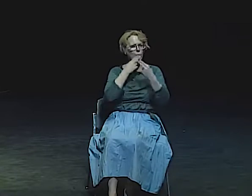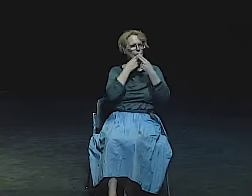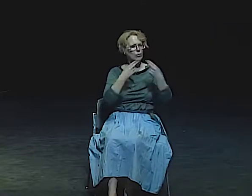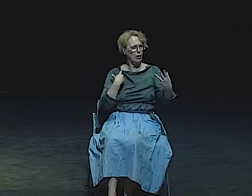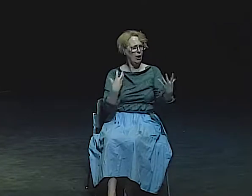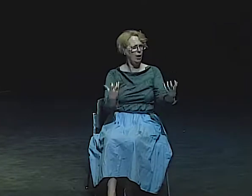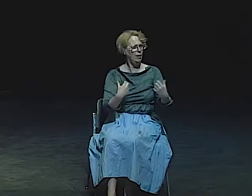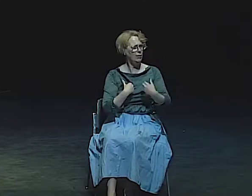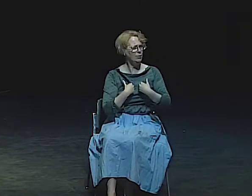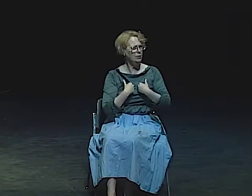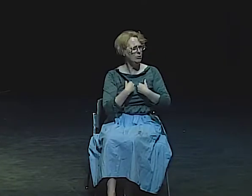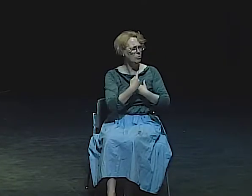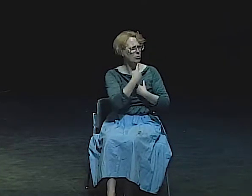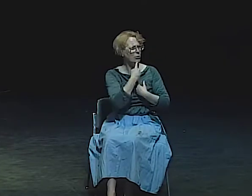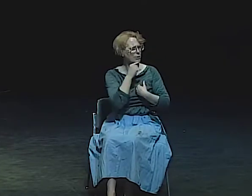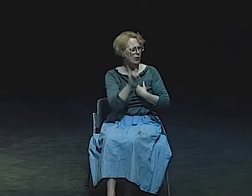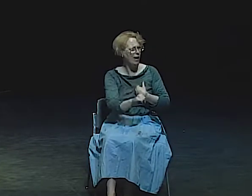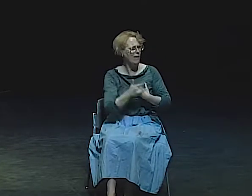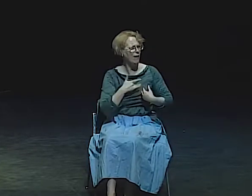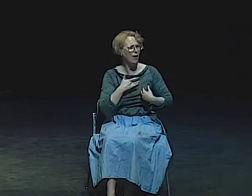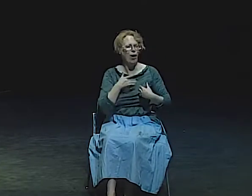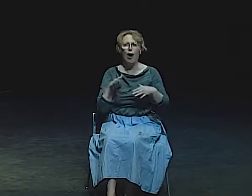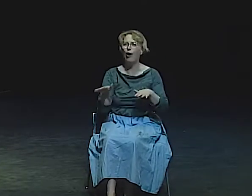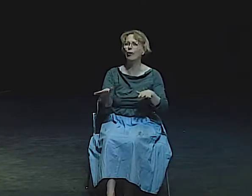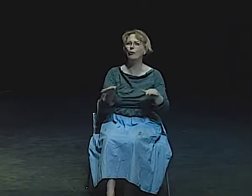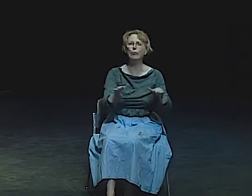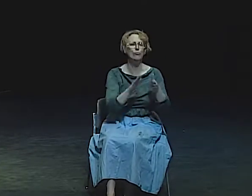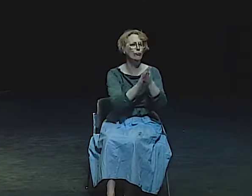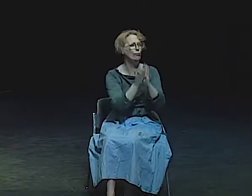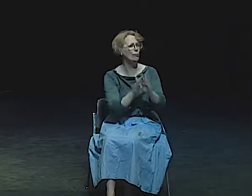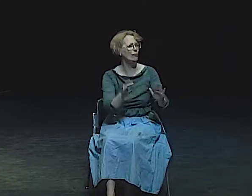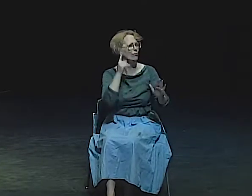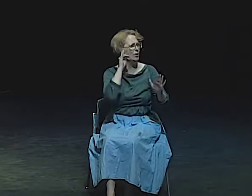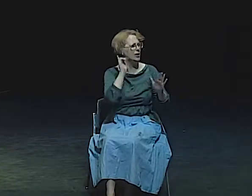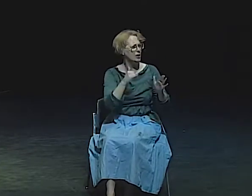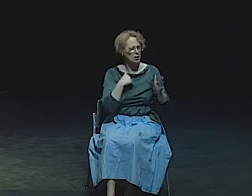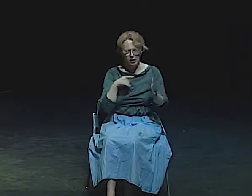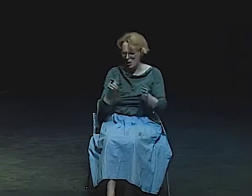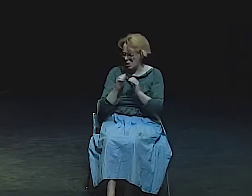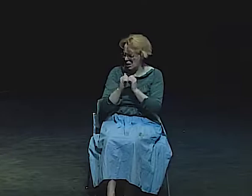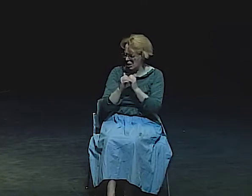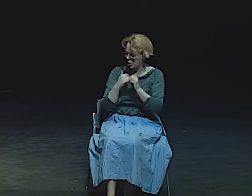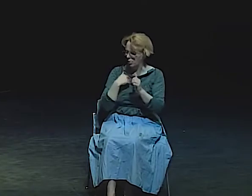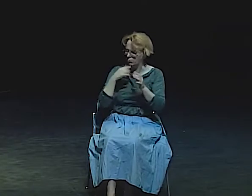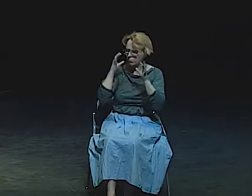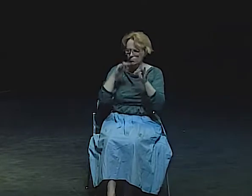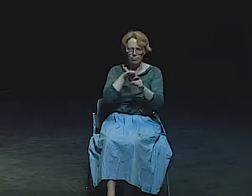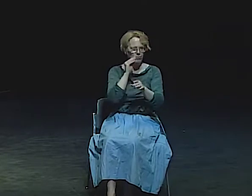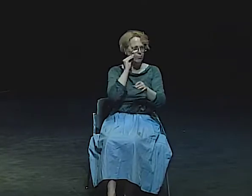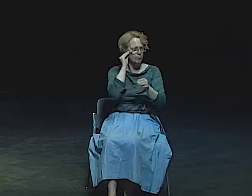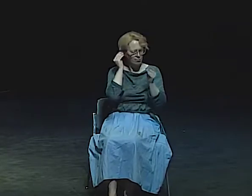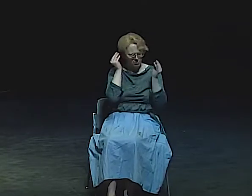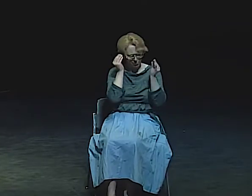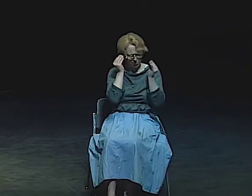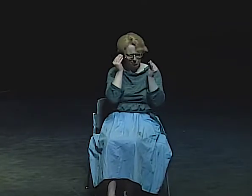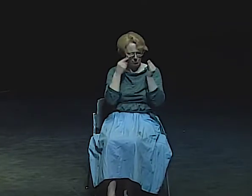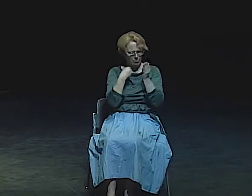SHE HAD LOST HER INNOCENCE AND GOT IT BACK. AND I WANTED THAT INNOCENCE BACK, TOO. I WANTED TO FEEL CALM AND PEACEFUL IN THE WORLD.